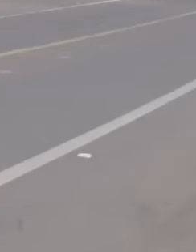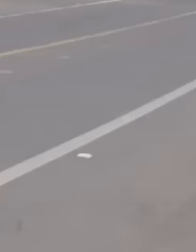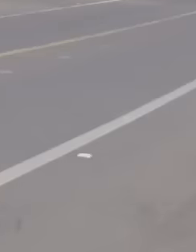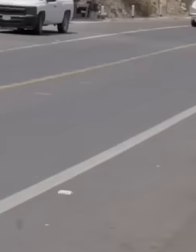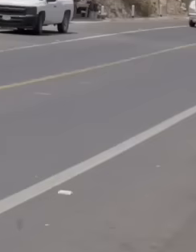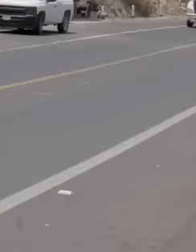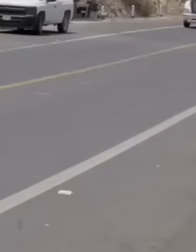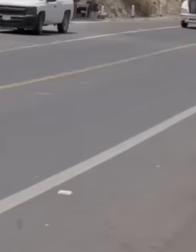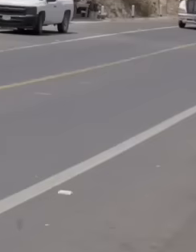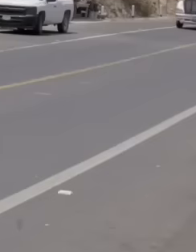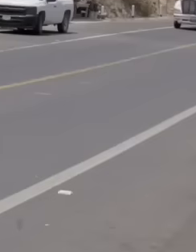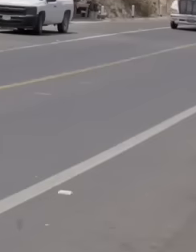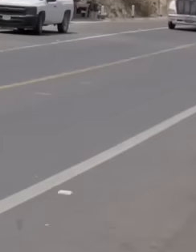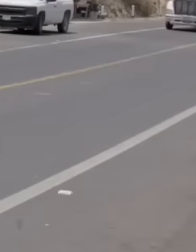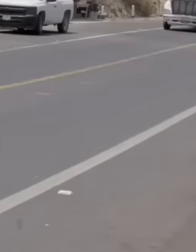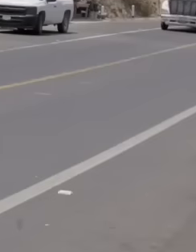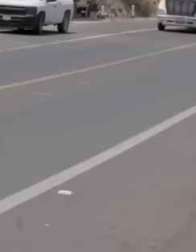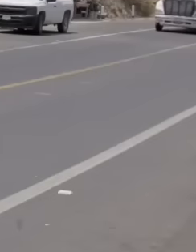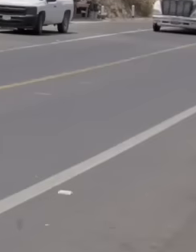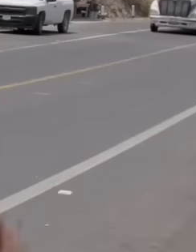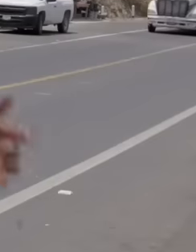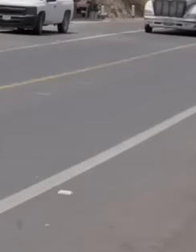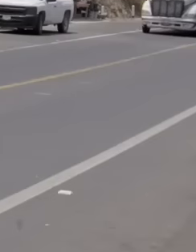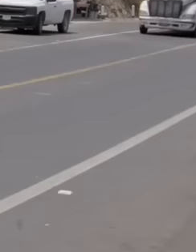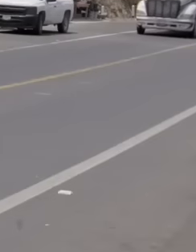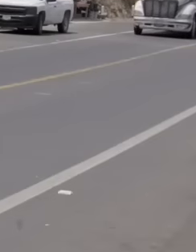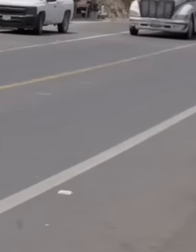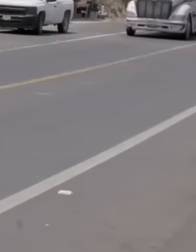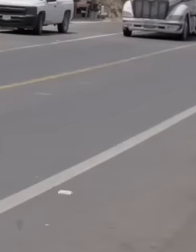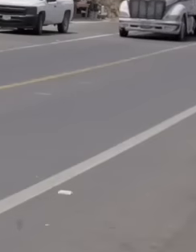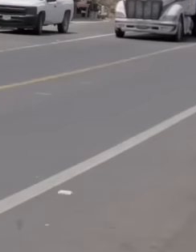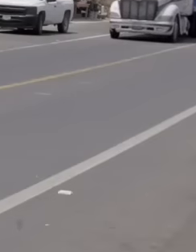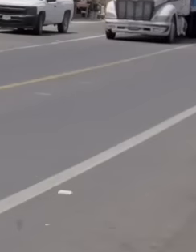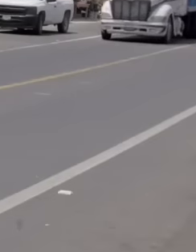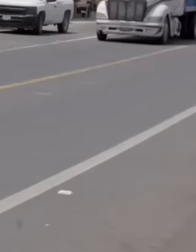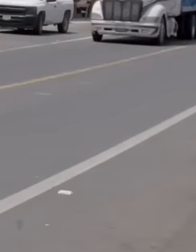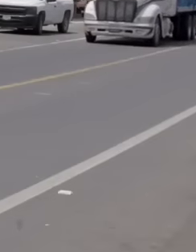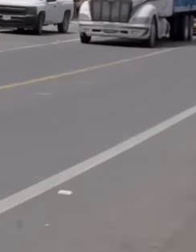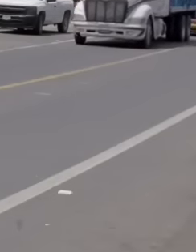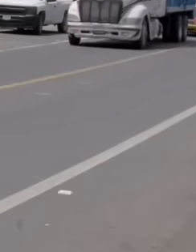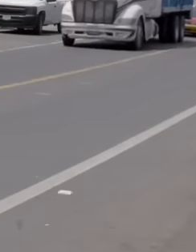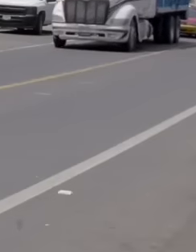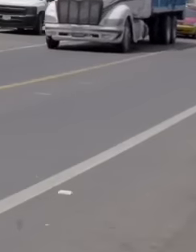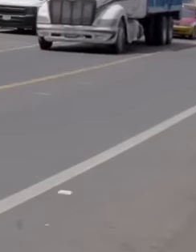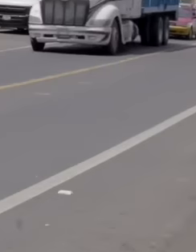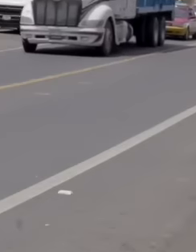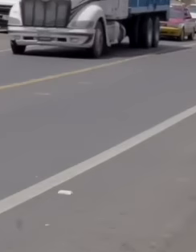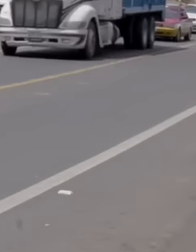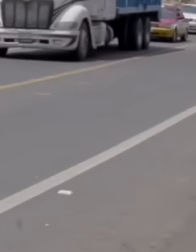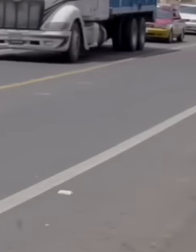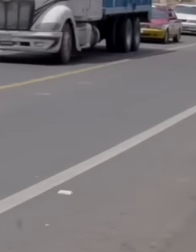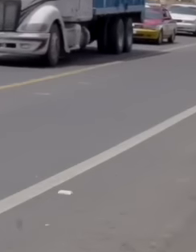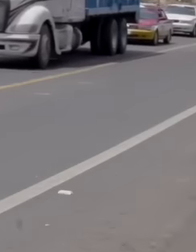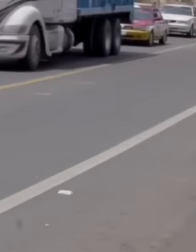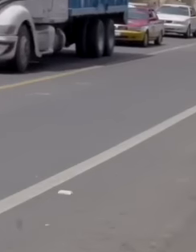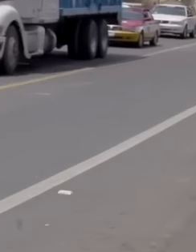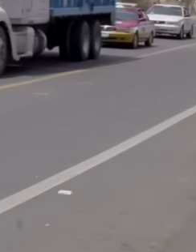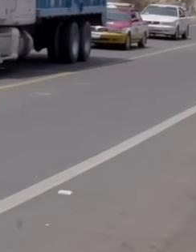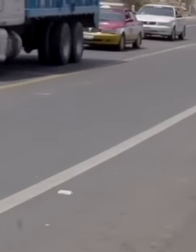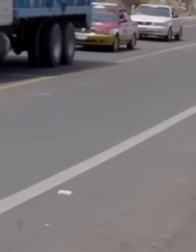to another thank you to the State government to the Federal Government I feel